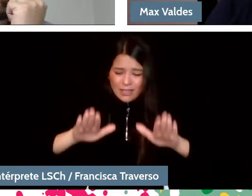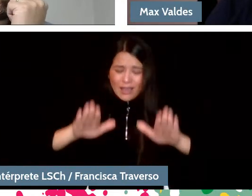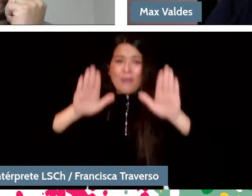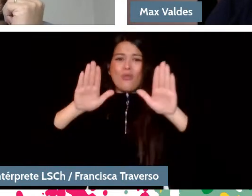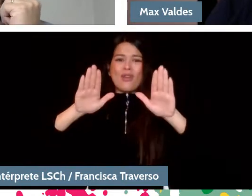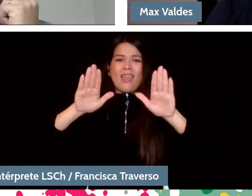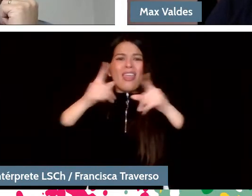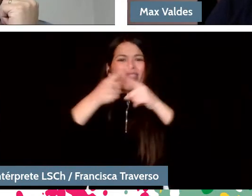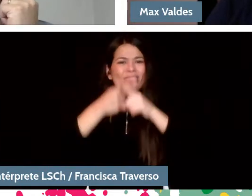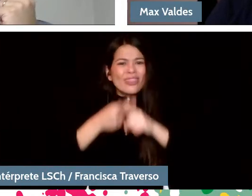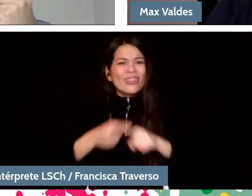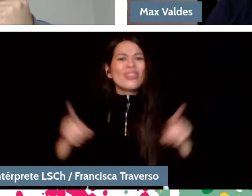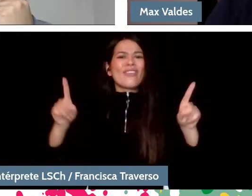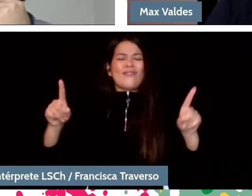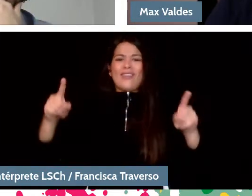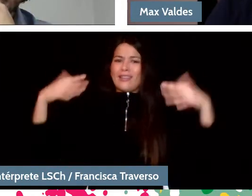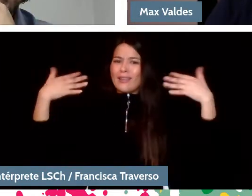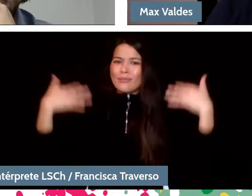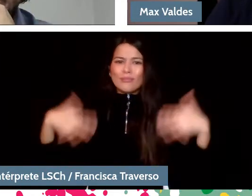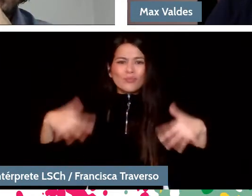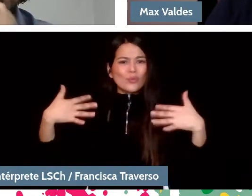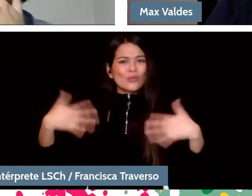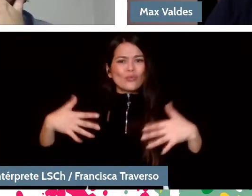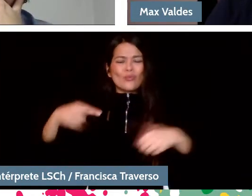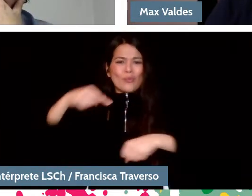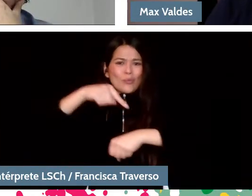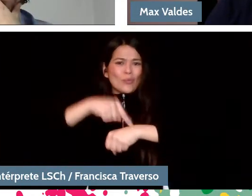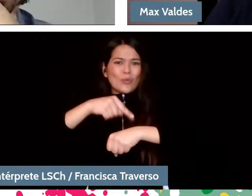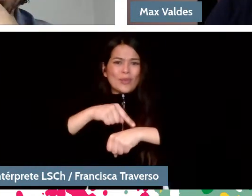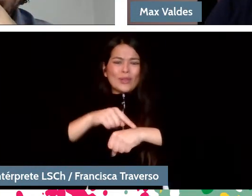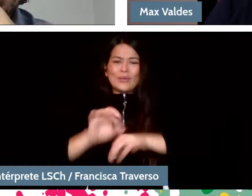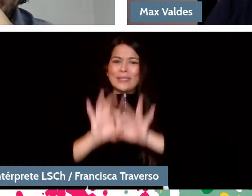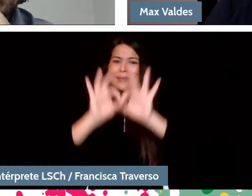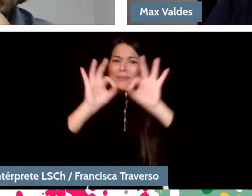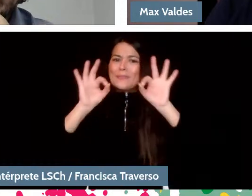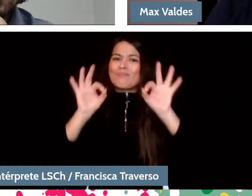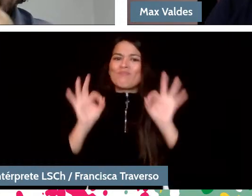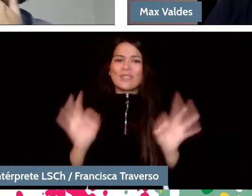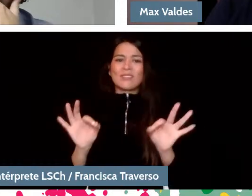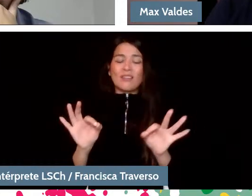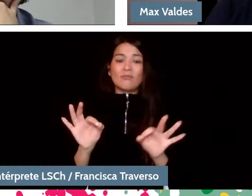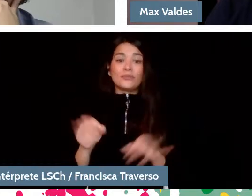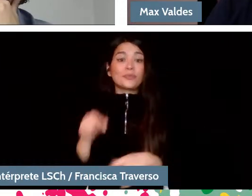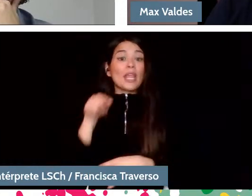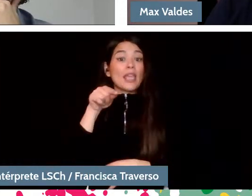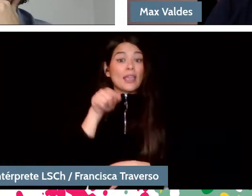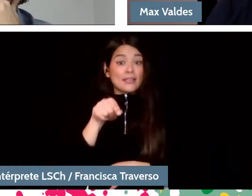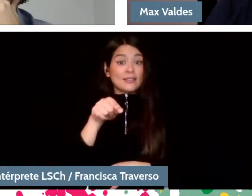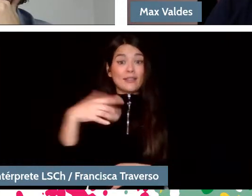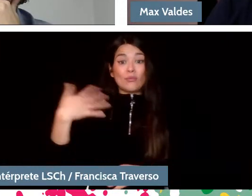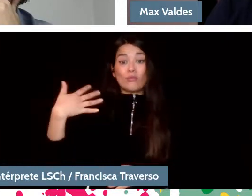because we consider it to be a special vital moment and that vital moment happens at the concert